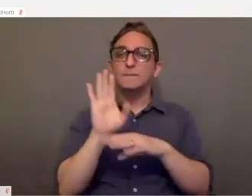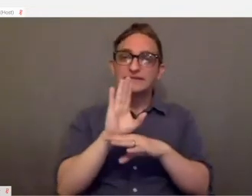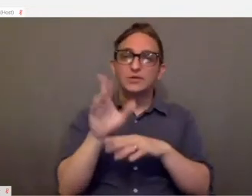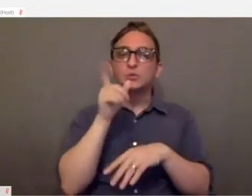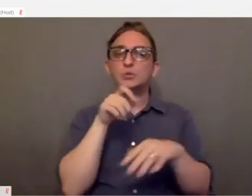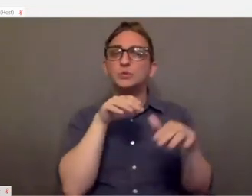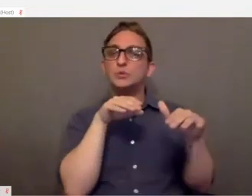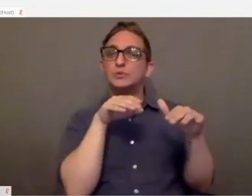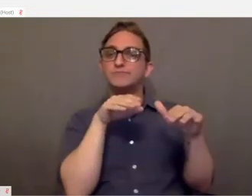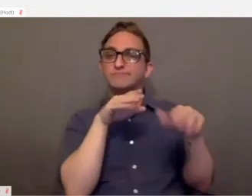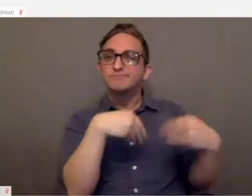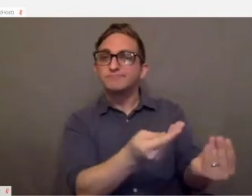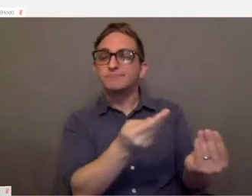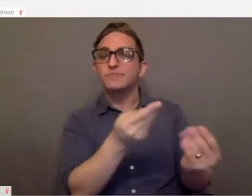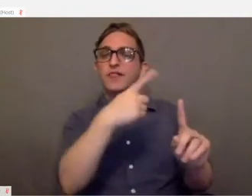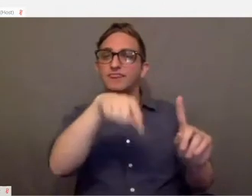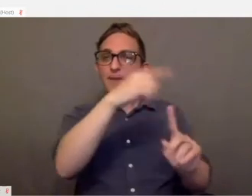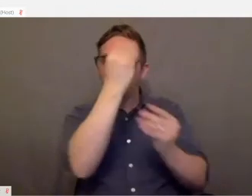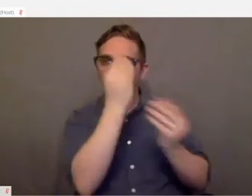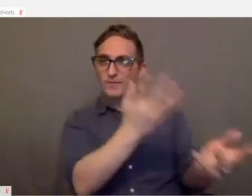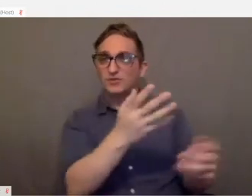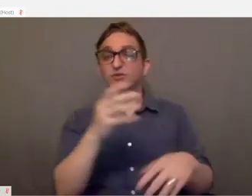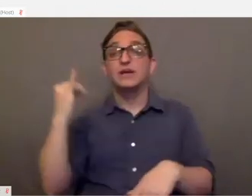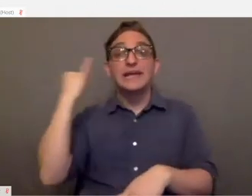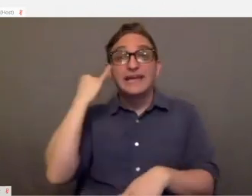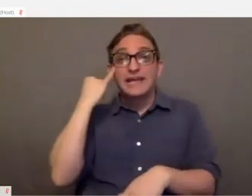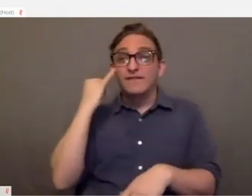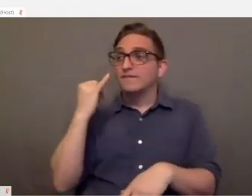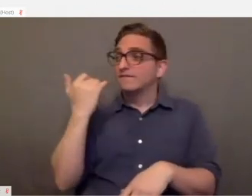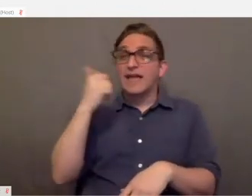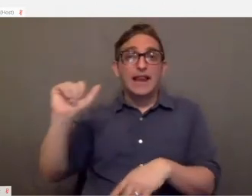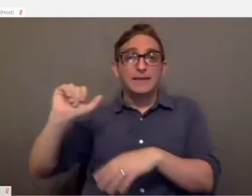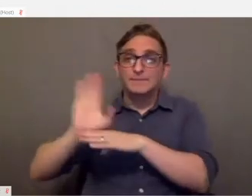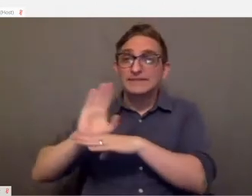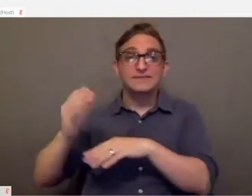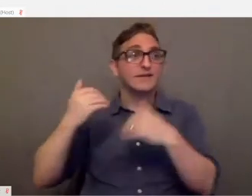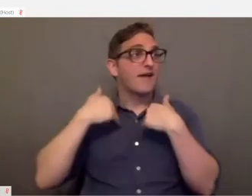So if any organization has any questions about any of the upcoming or cutting‑edge technologies